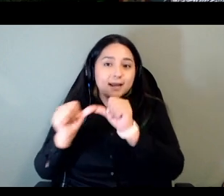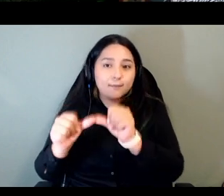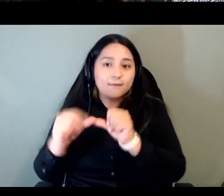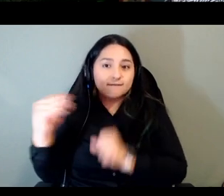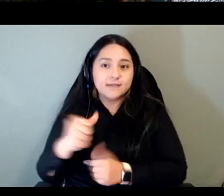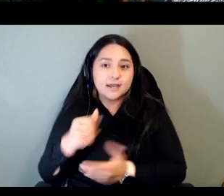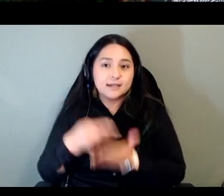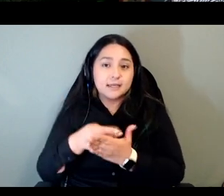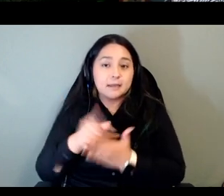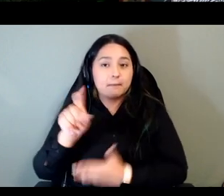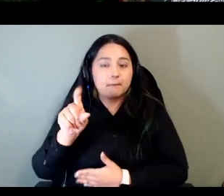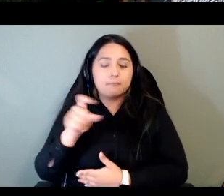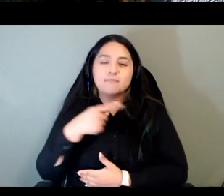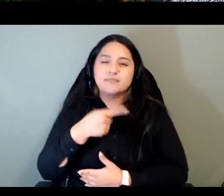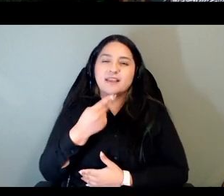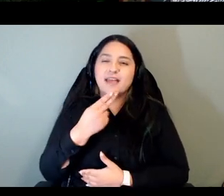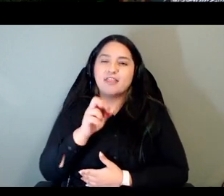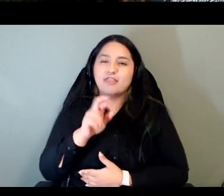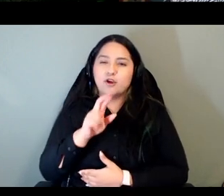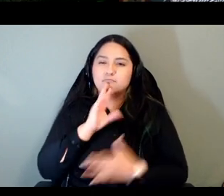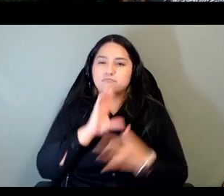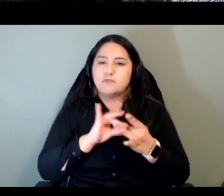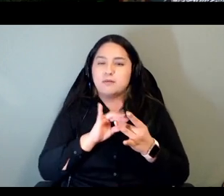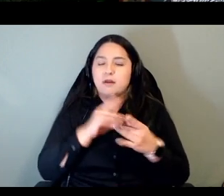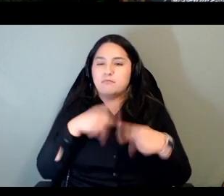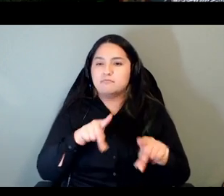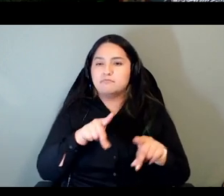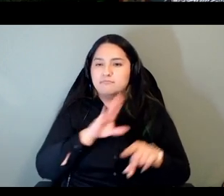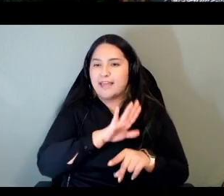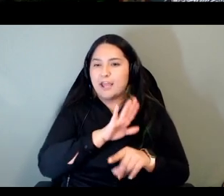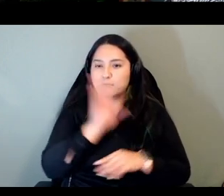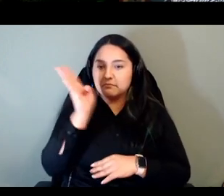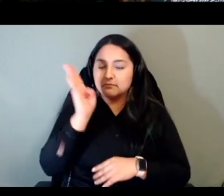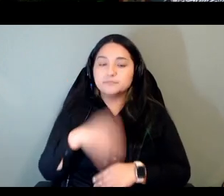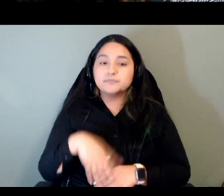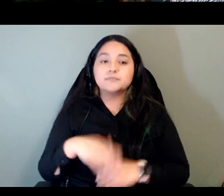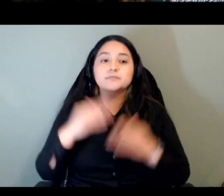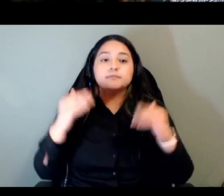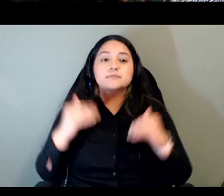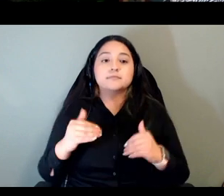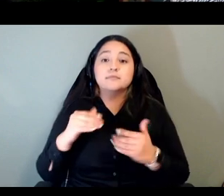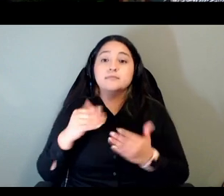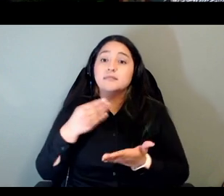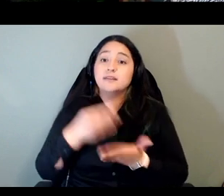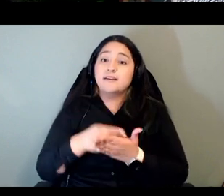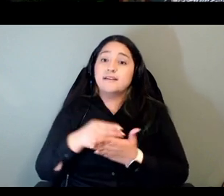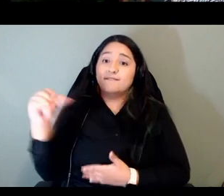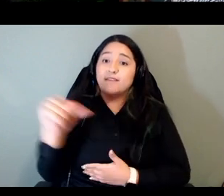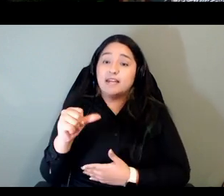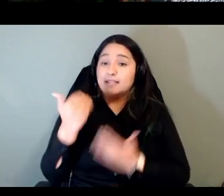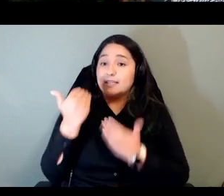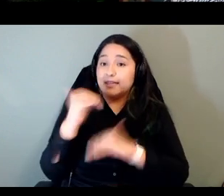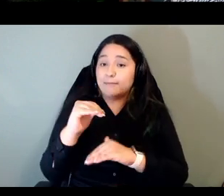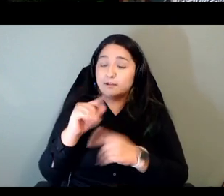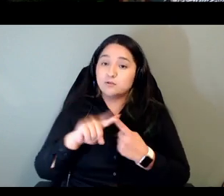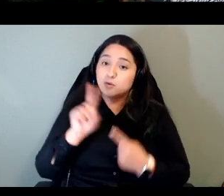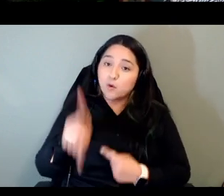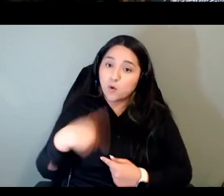in their work also is funding limited to documentation and preservation or does it support language